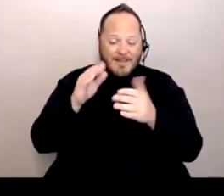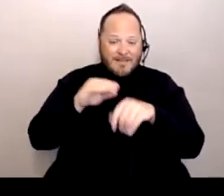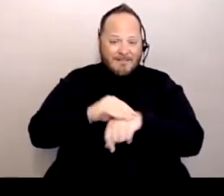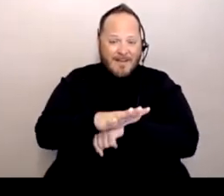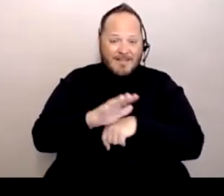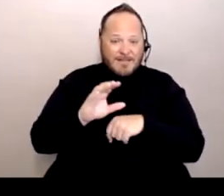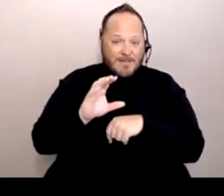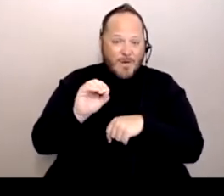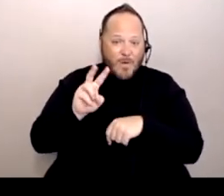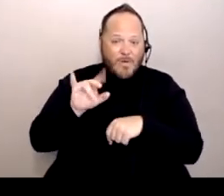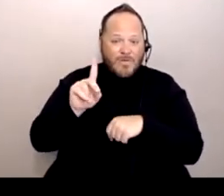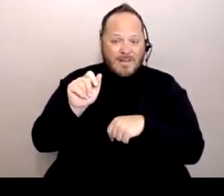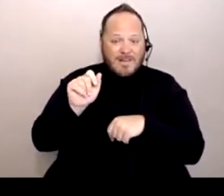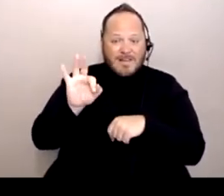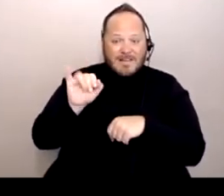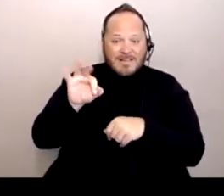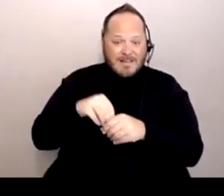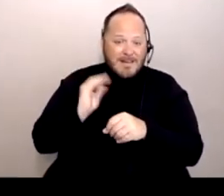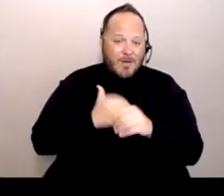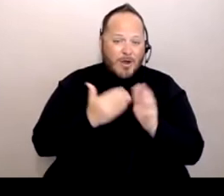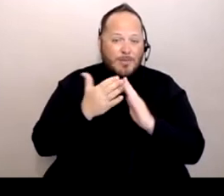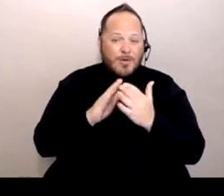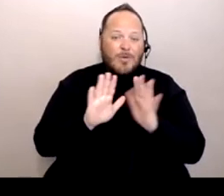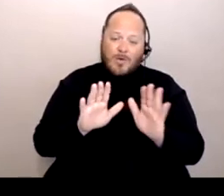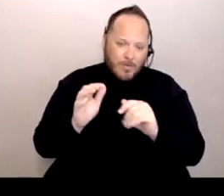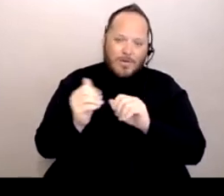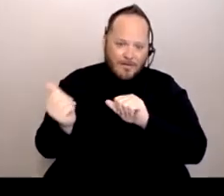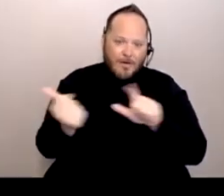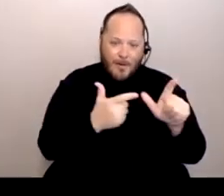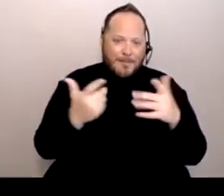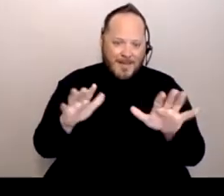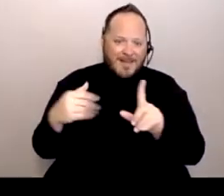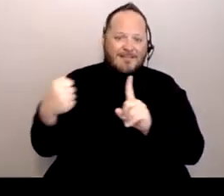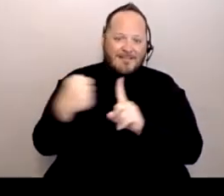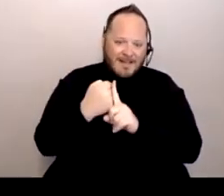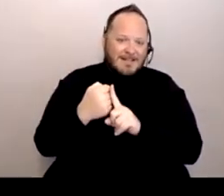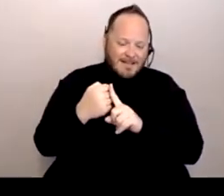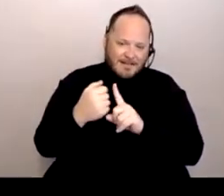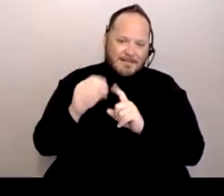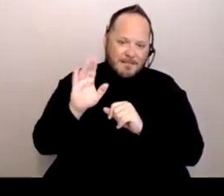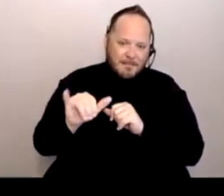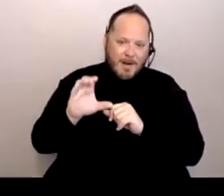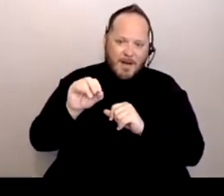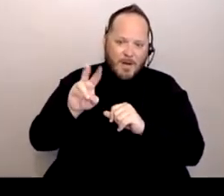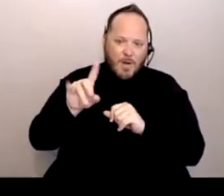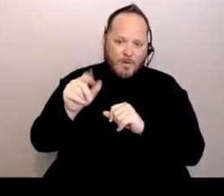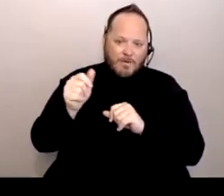Well, we've all been affected in some way, right? I don't think any of our communities have not had any effects.